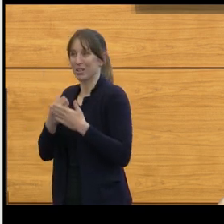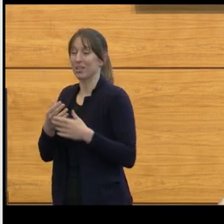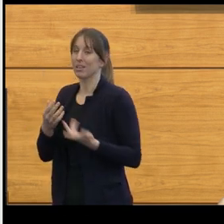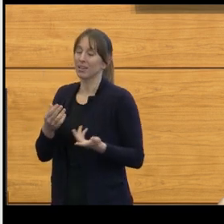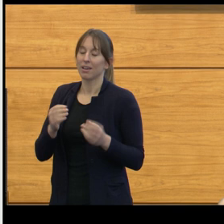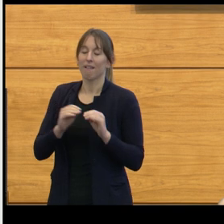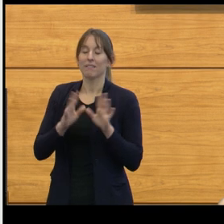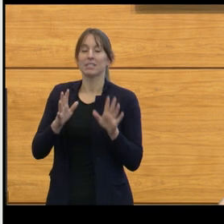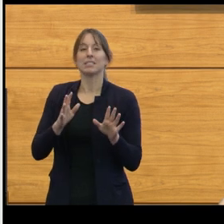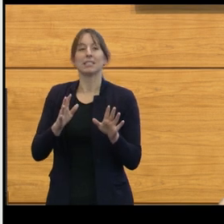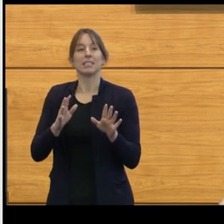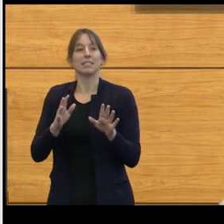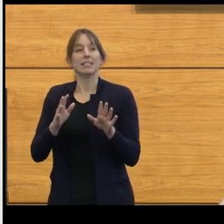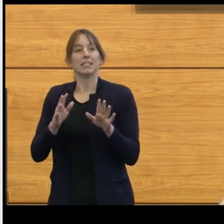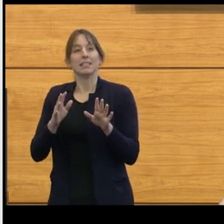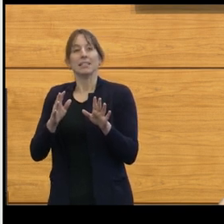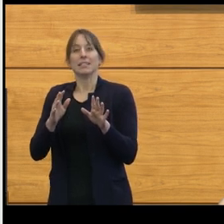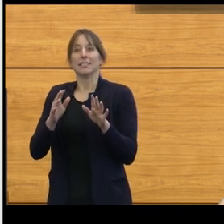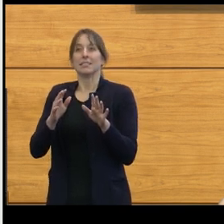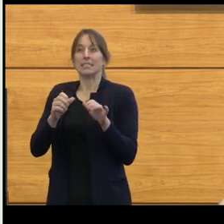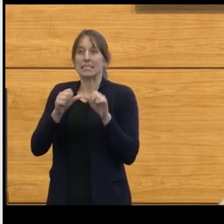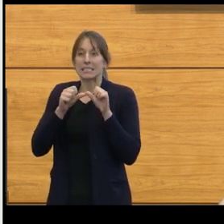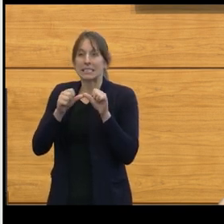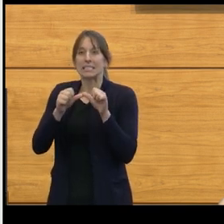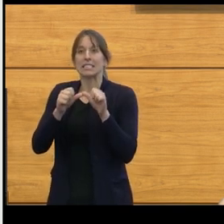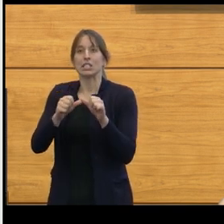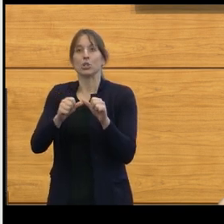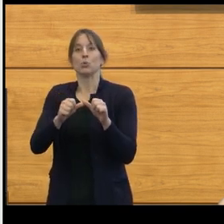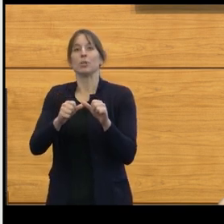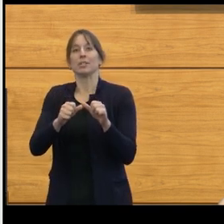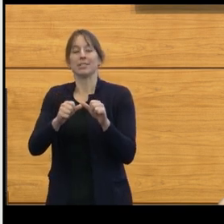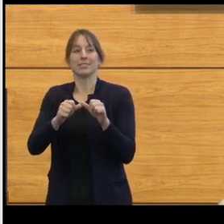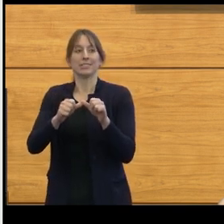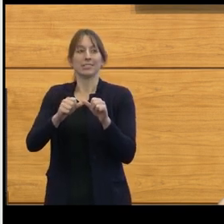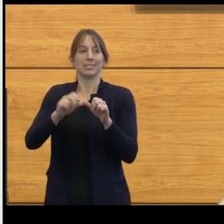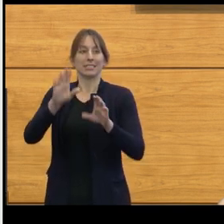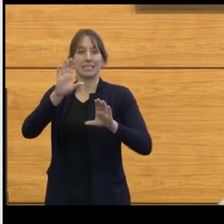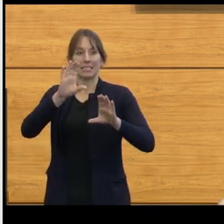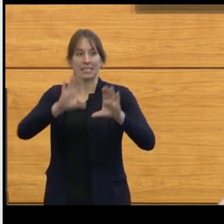in the developing brain have suggested that it really does cause significant deficits.